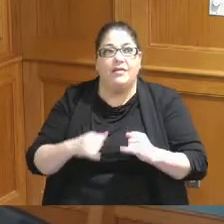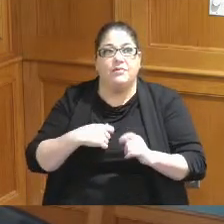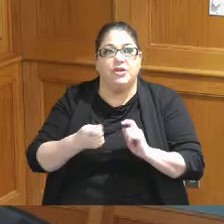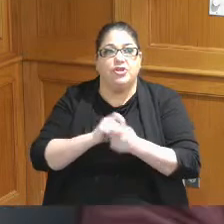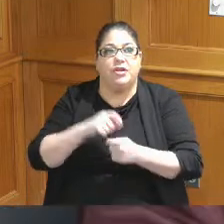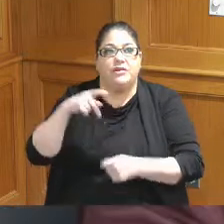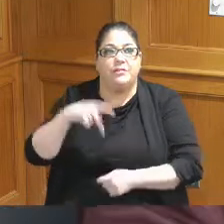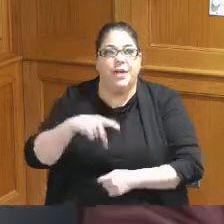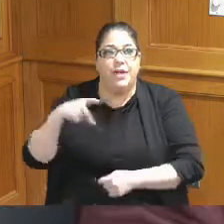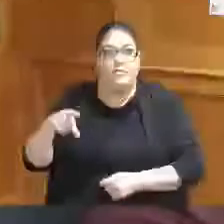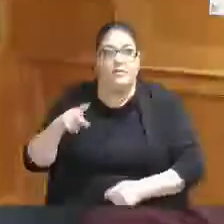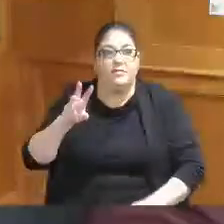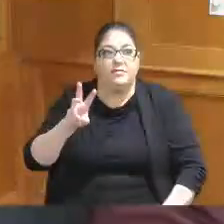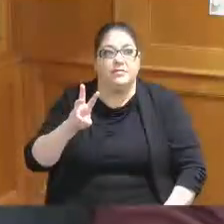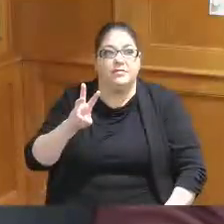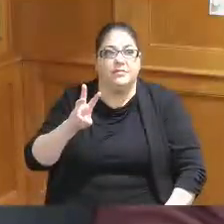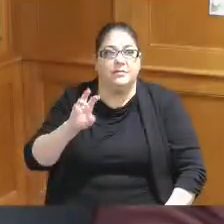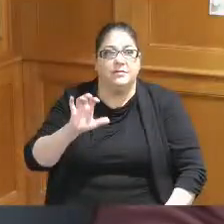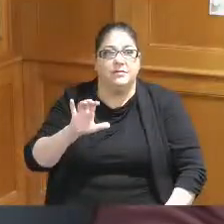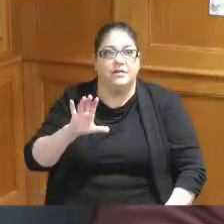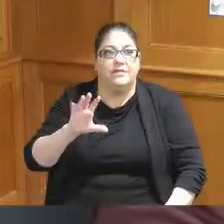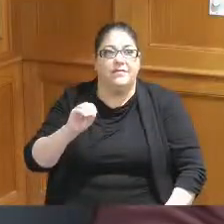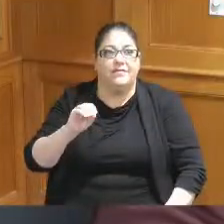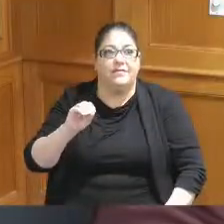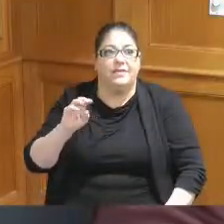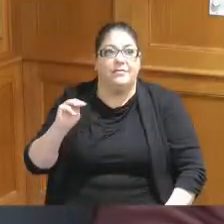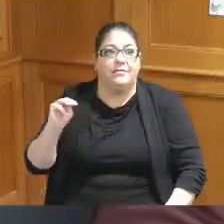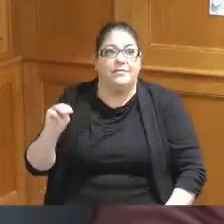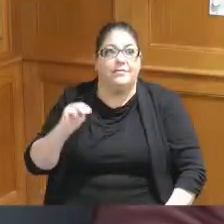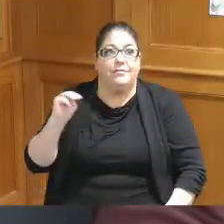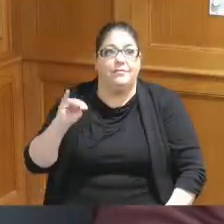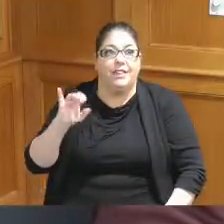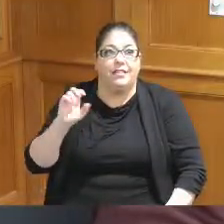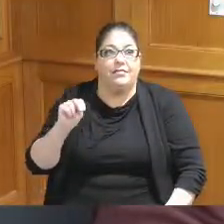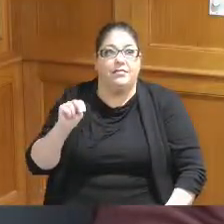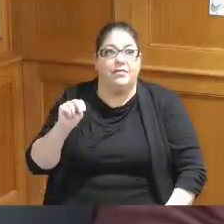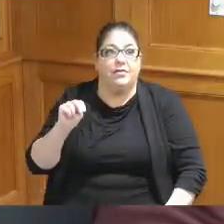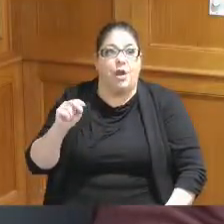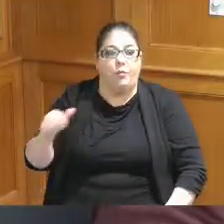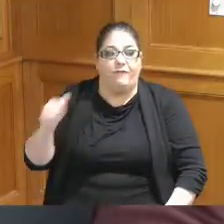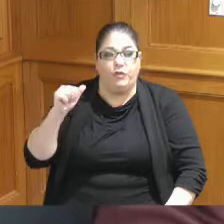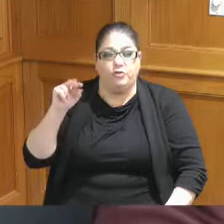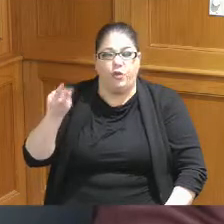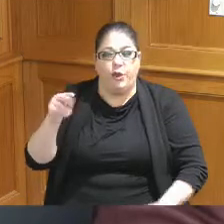that 65 650 million because I refuse to look at it again with the million on this